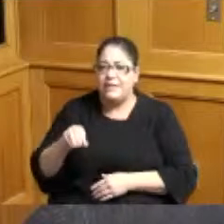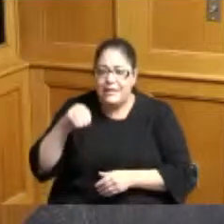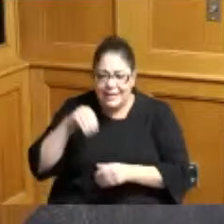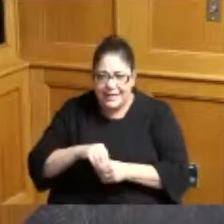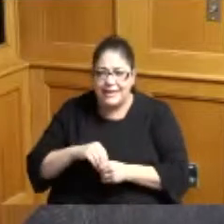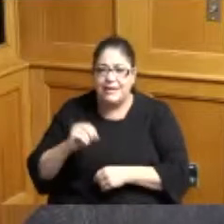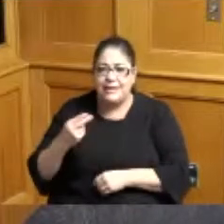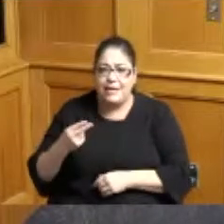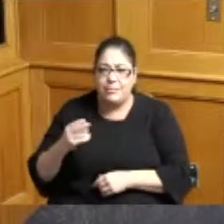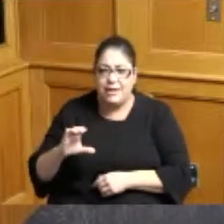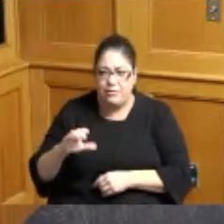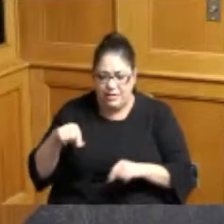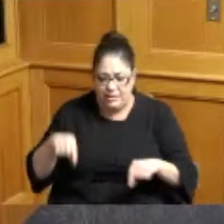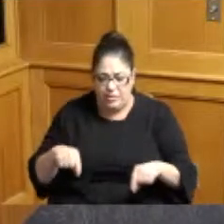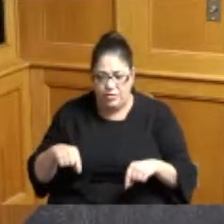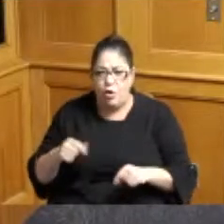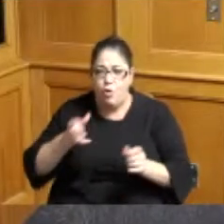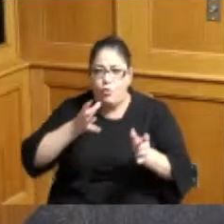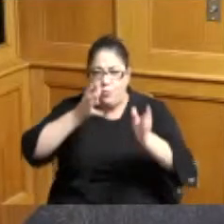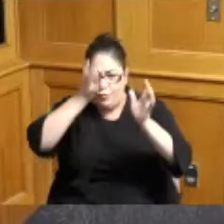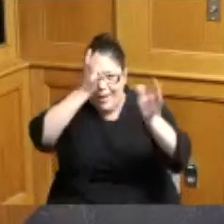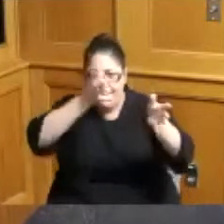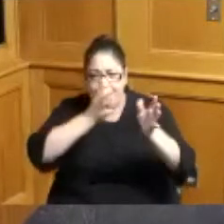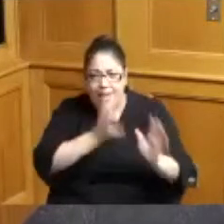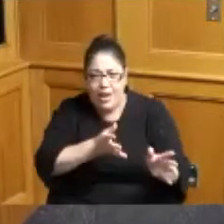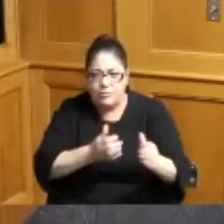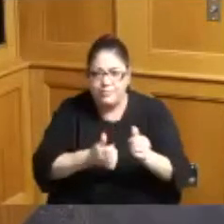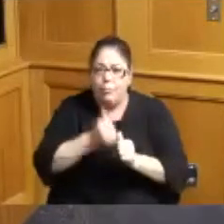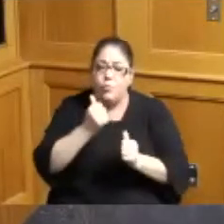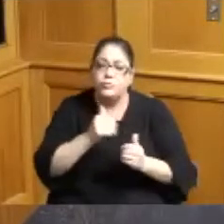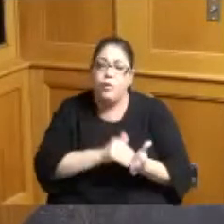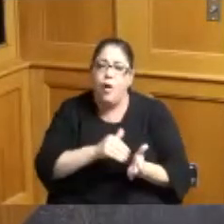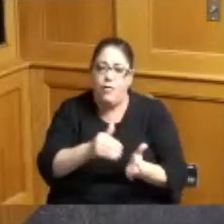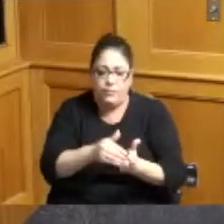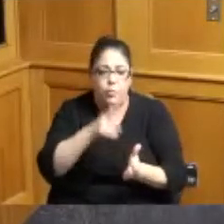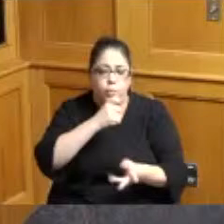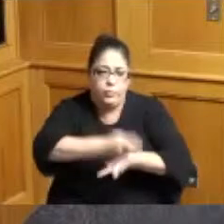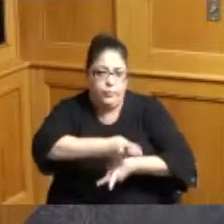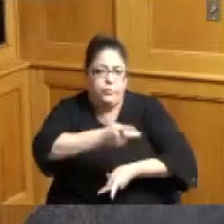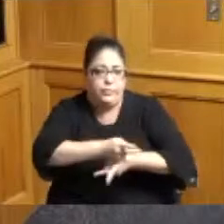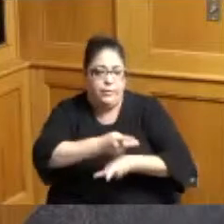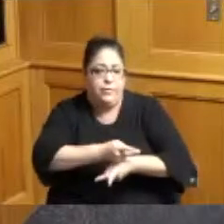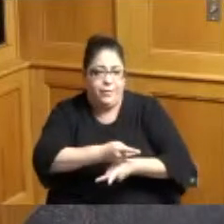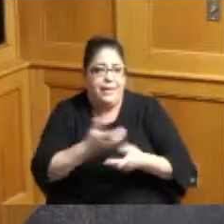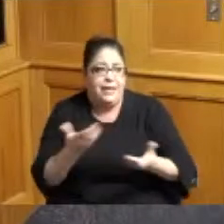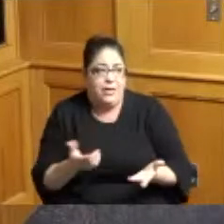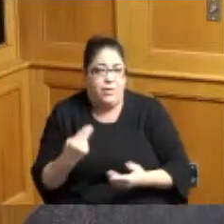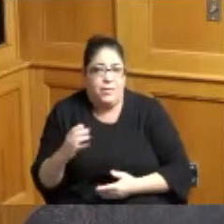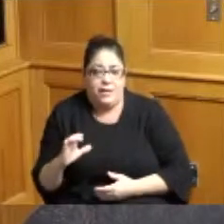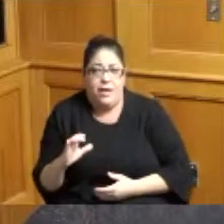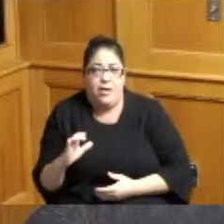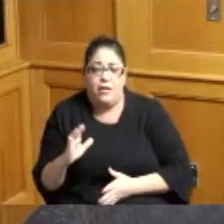and whereas grandparents are most common Kinship Caregivers in Hamilton County providing nurturing